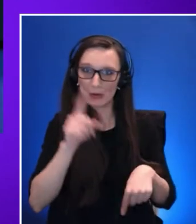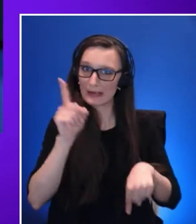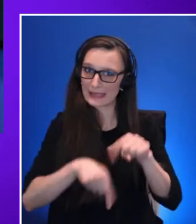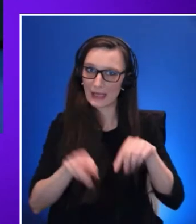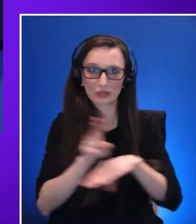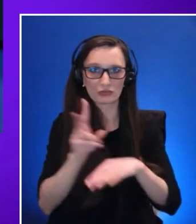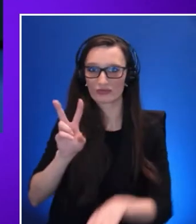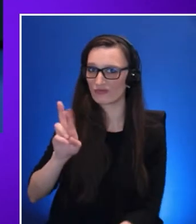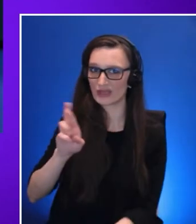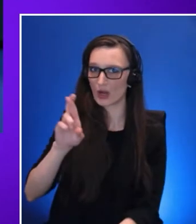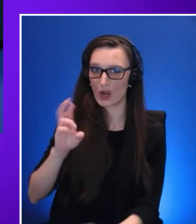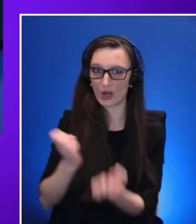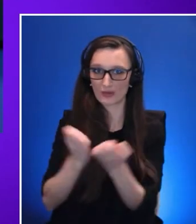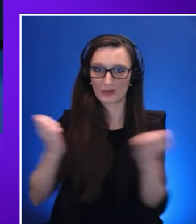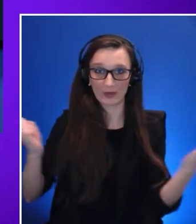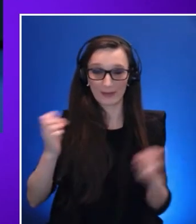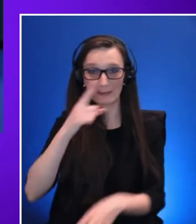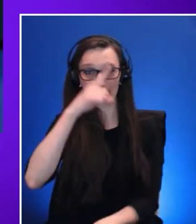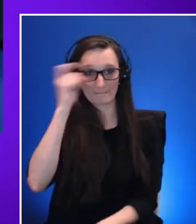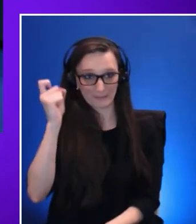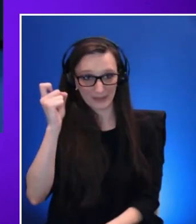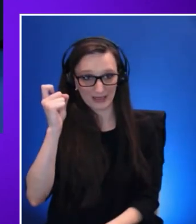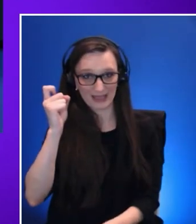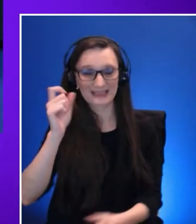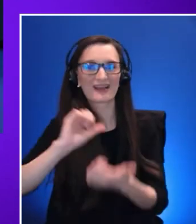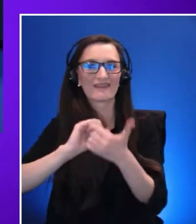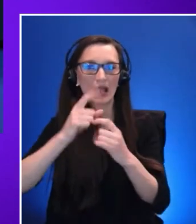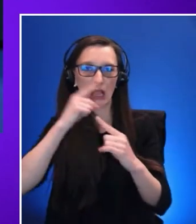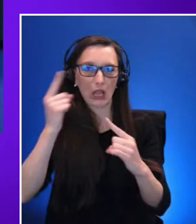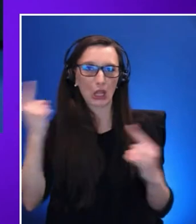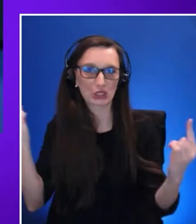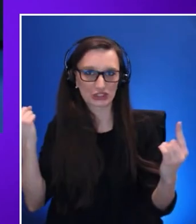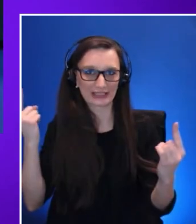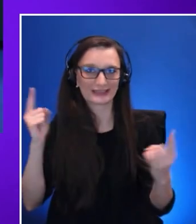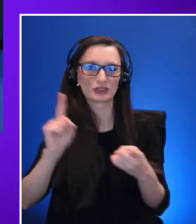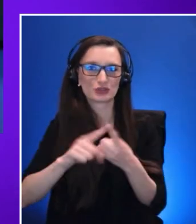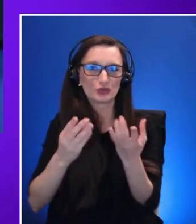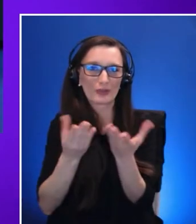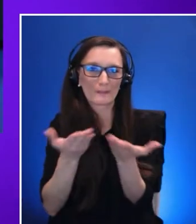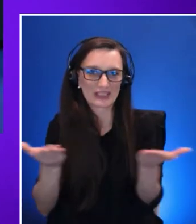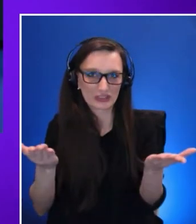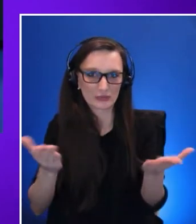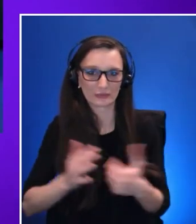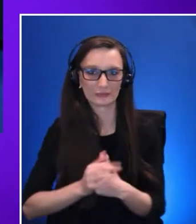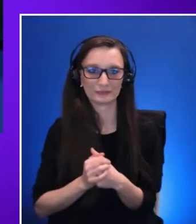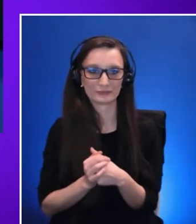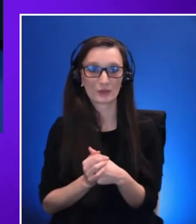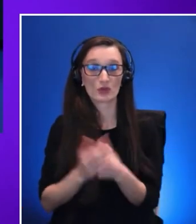because of that those allergies. So as we recommend today is to use our two version